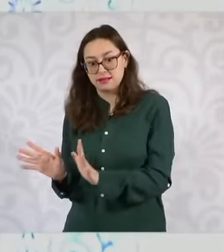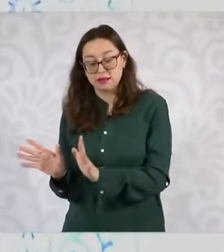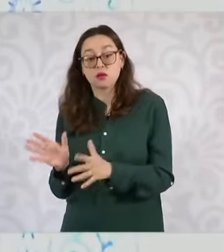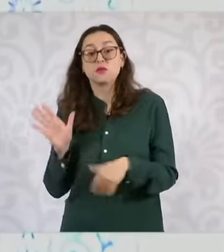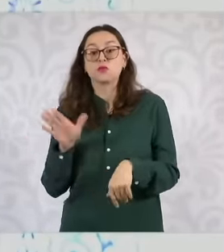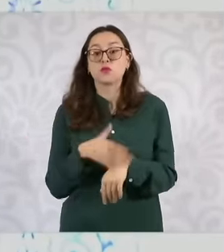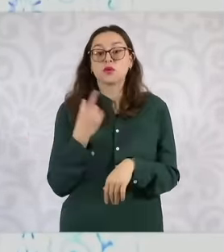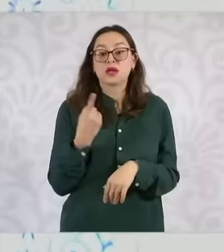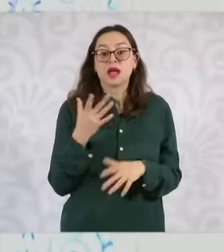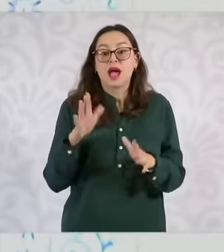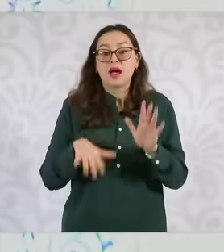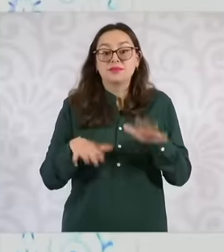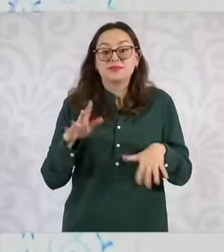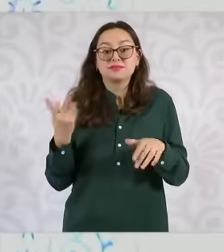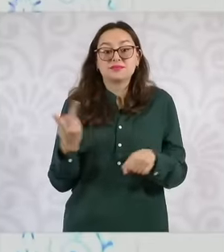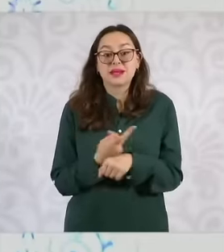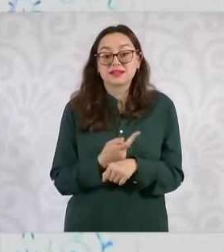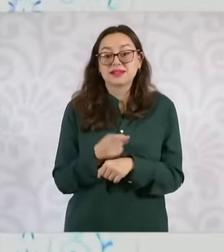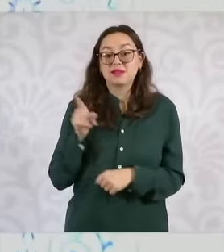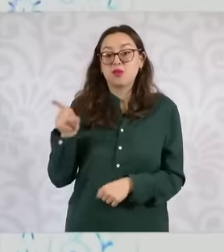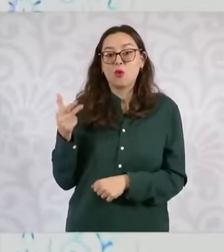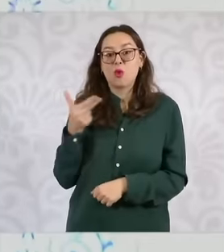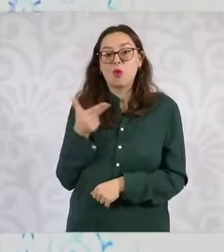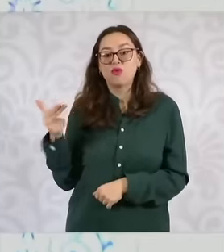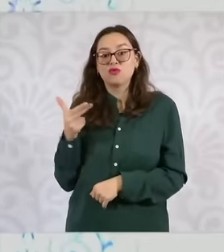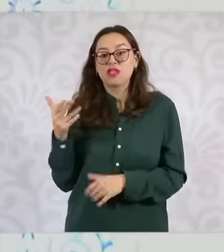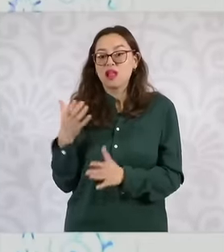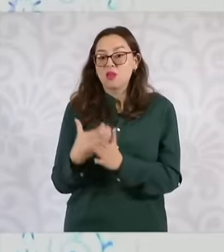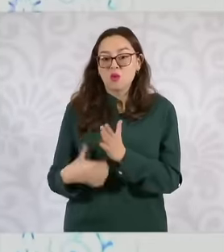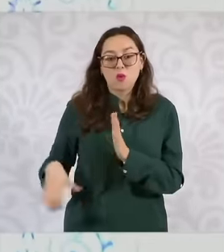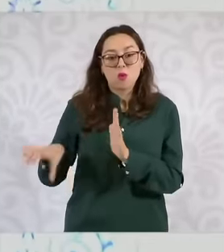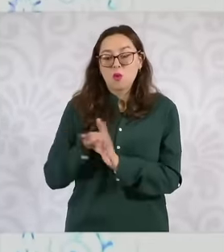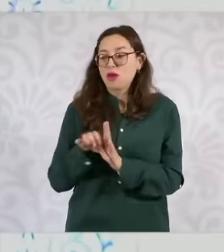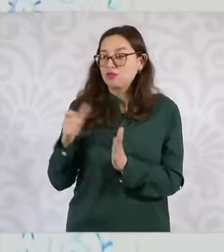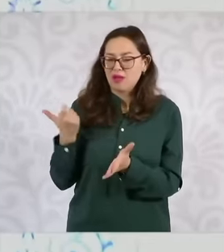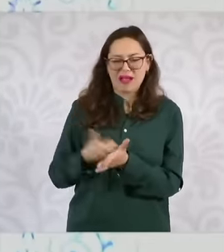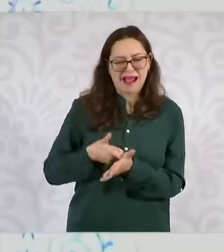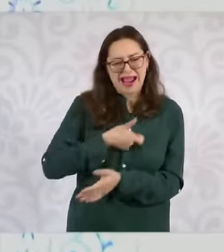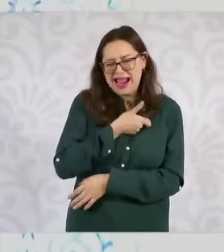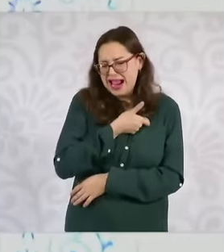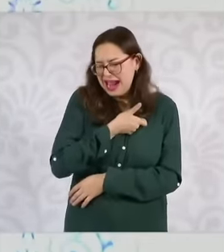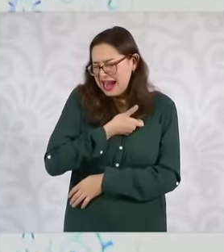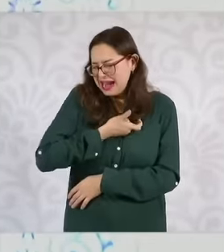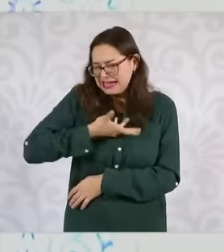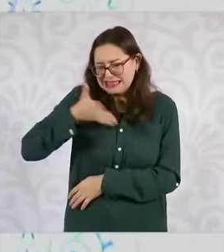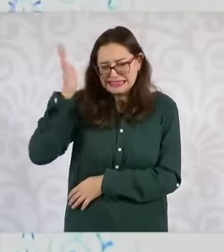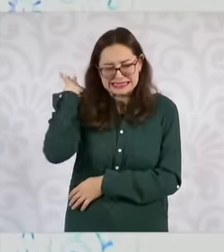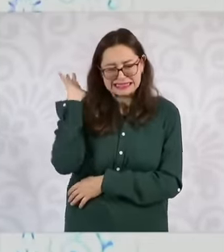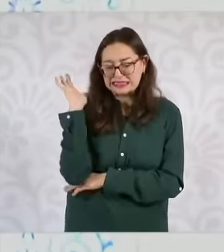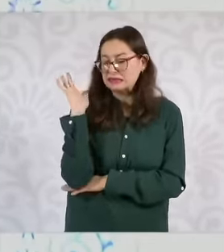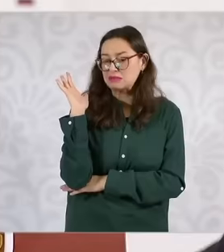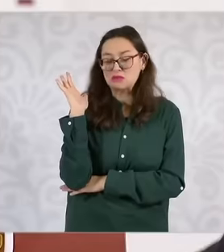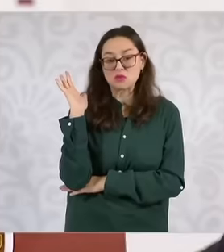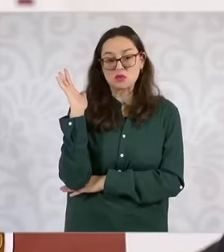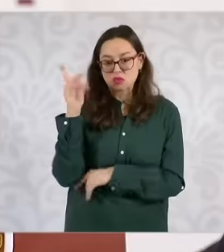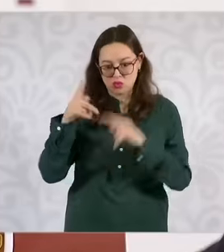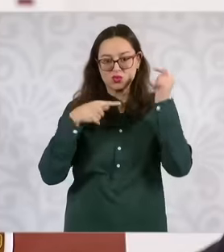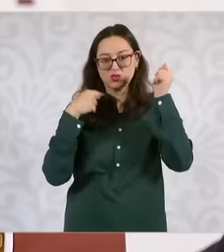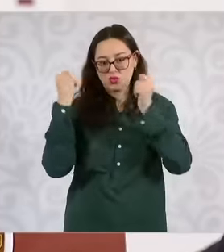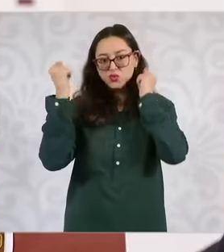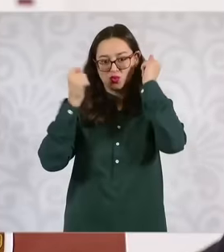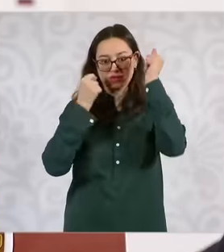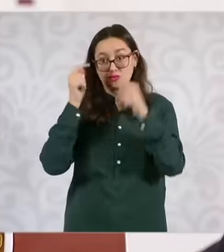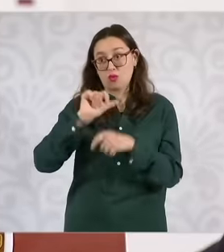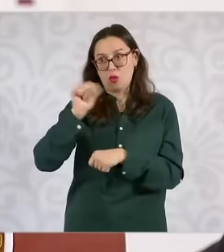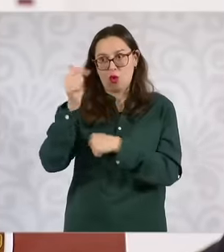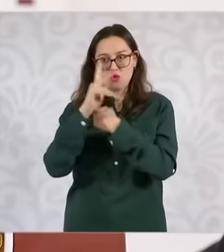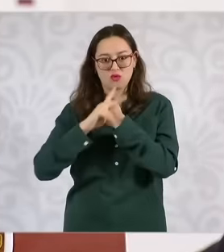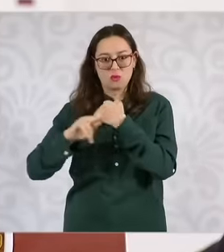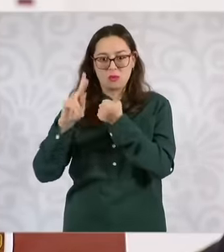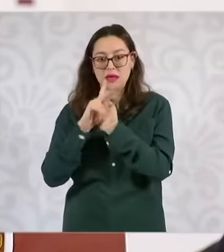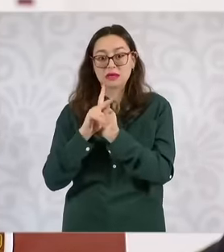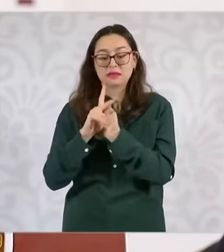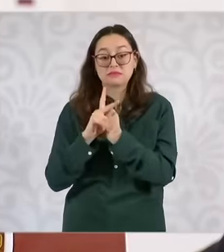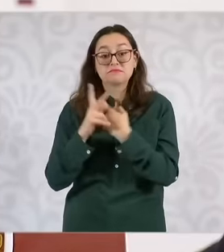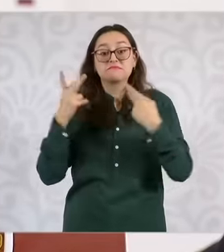hotel rooms are sold, as I said recently, very expensive, eh, mainly for foreign tourism. And the